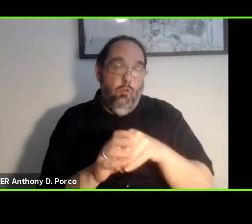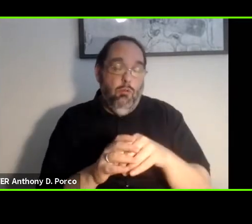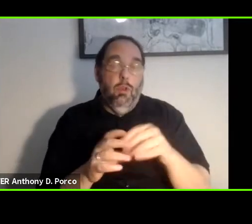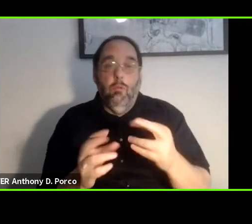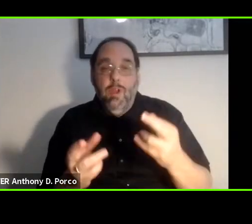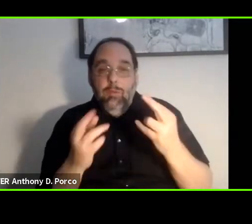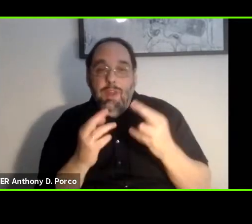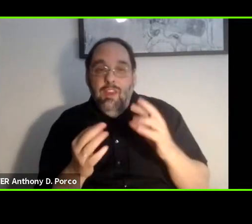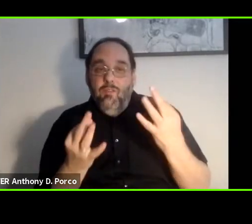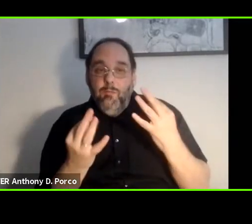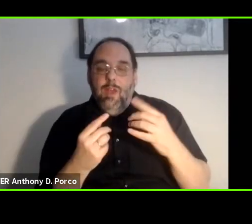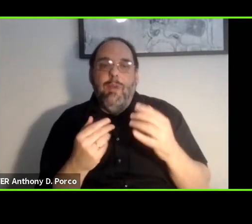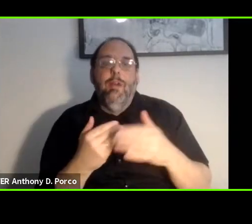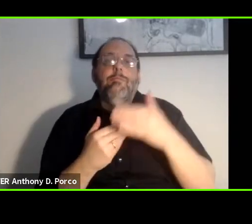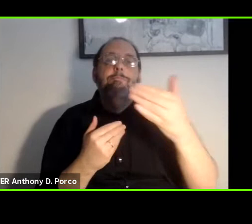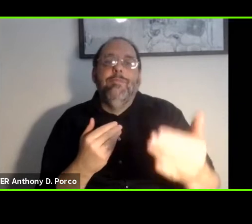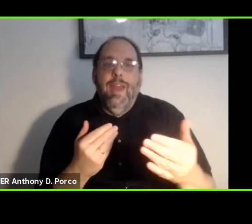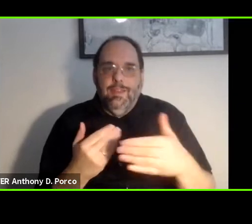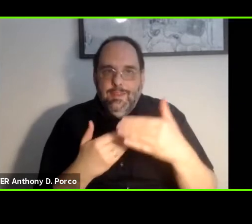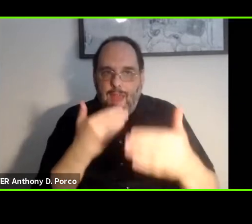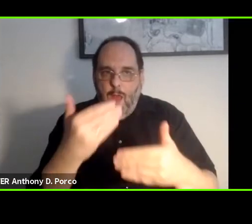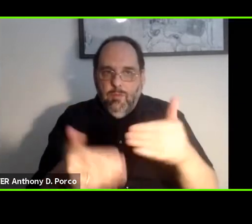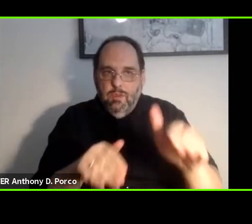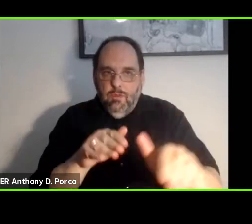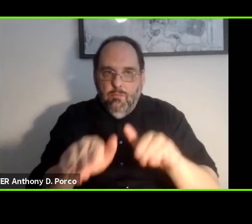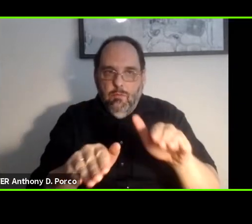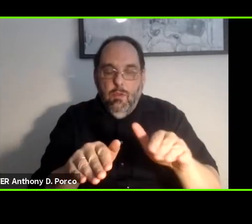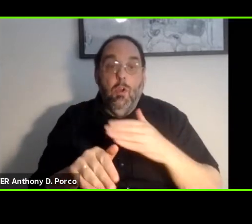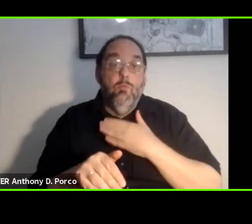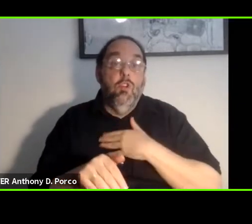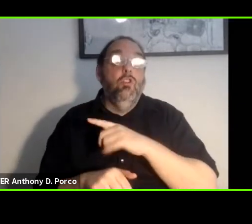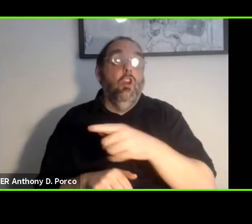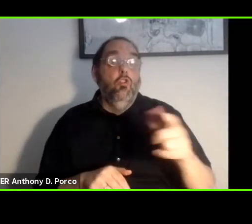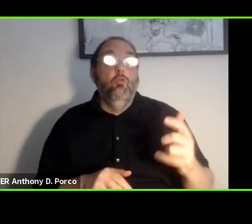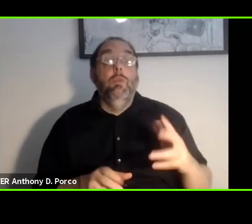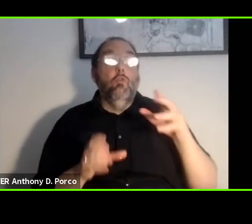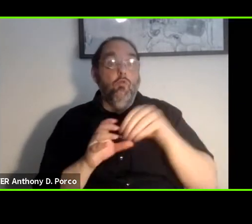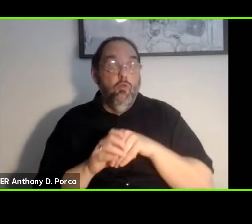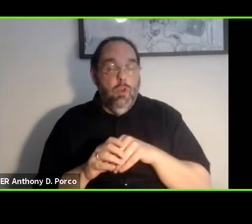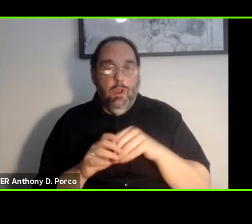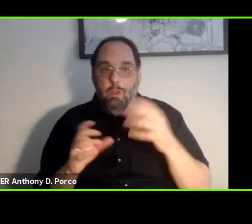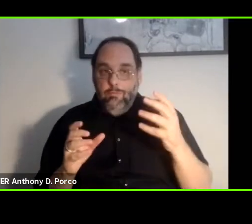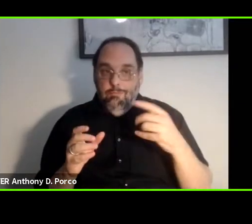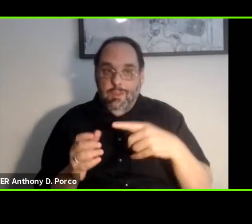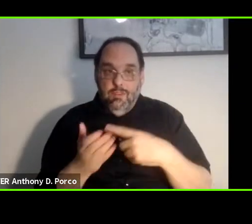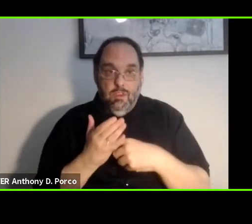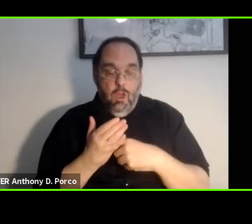this effort. We appreciate you for being part of this informed discussion to help ensure that